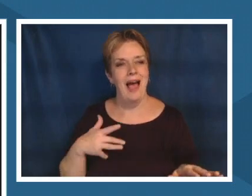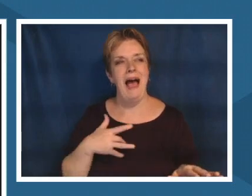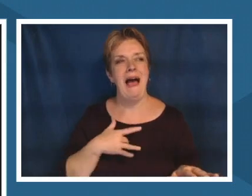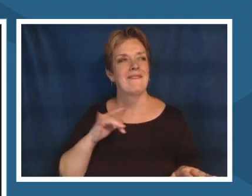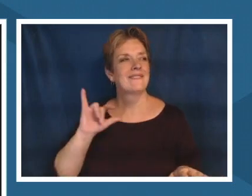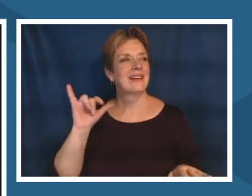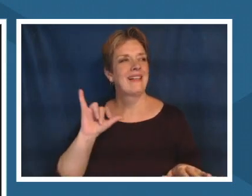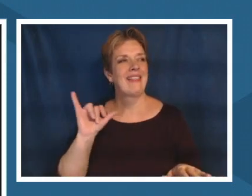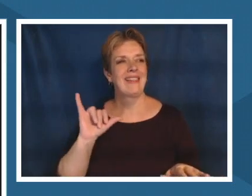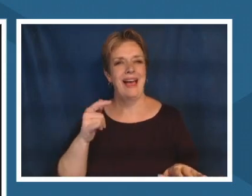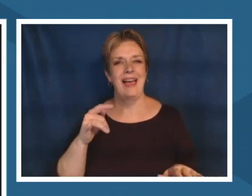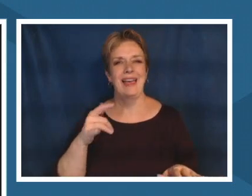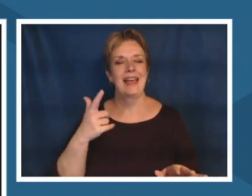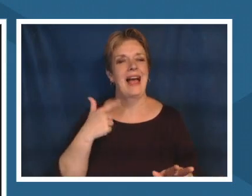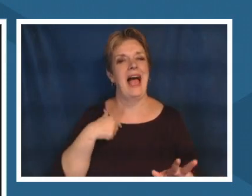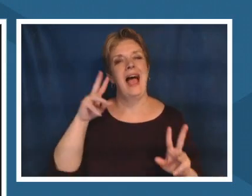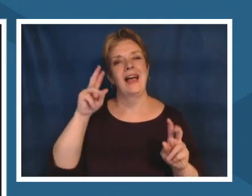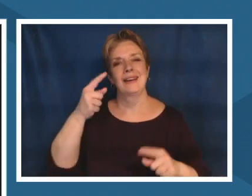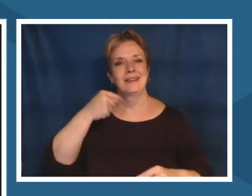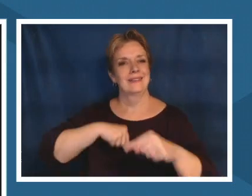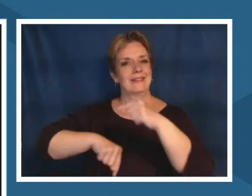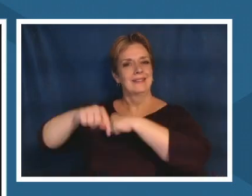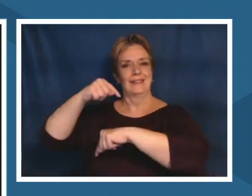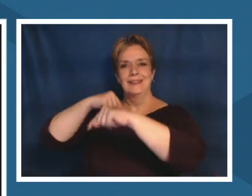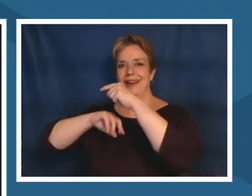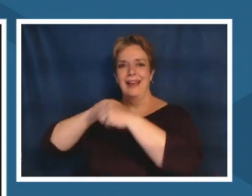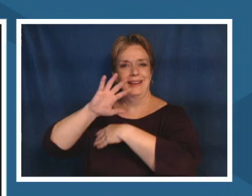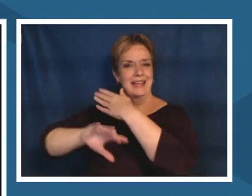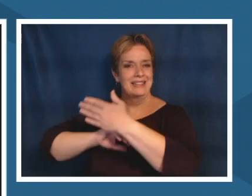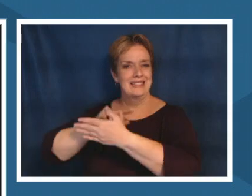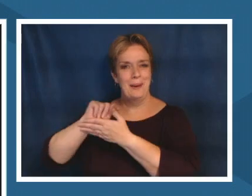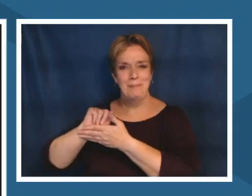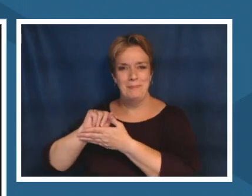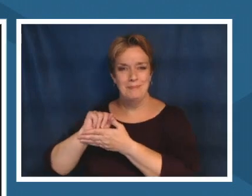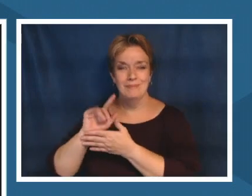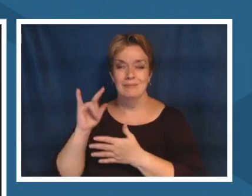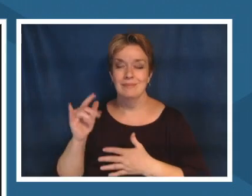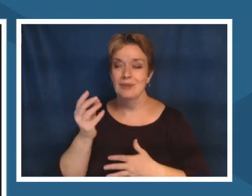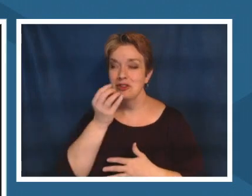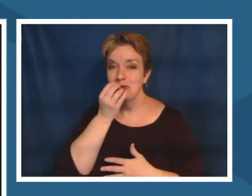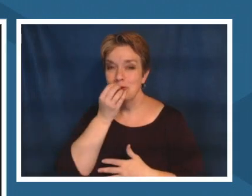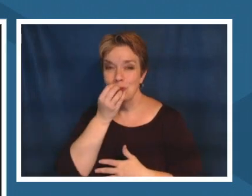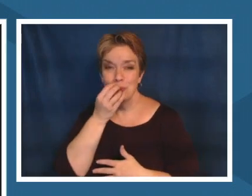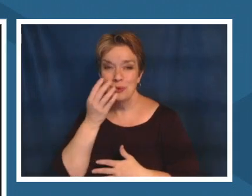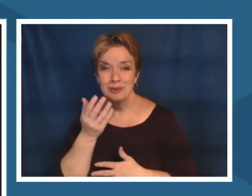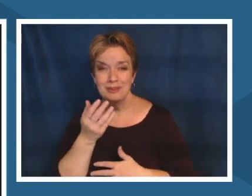and and and the smell the food that i eat the